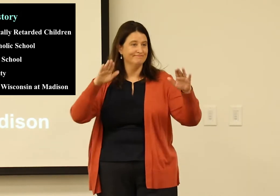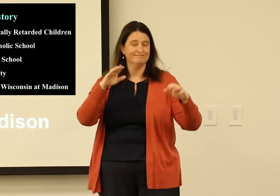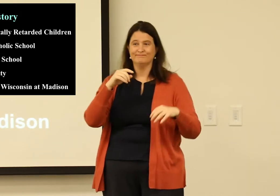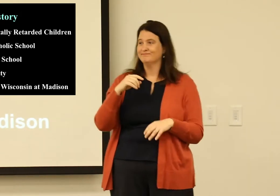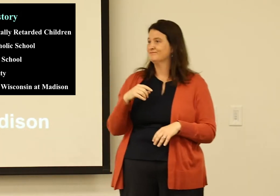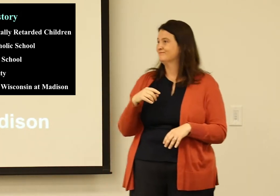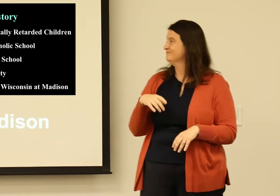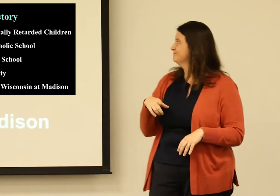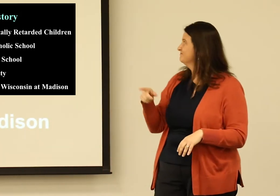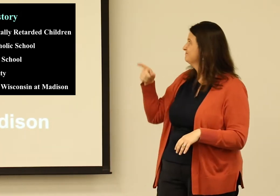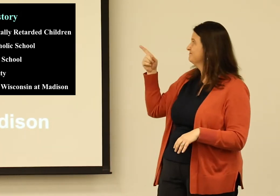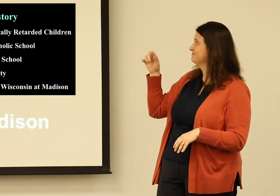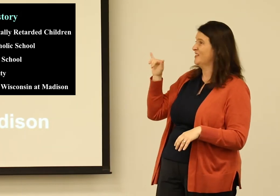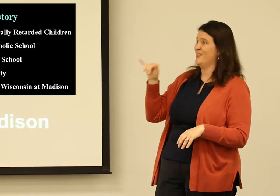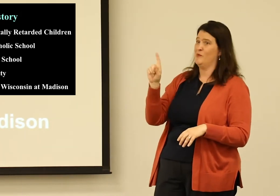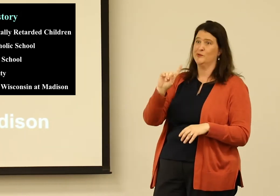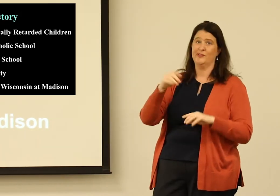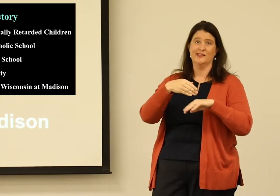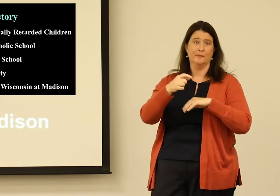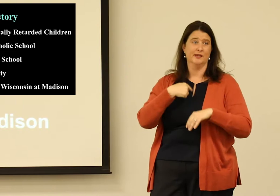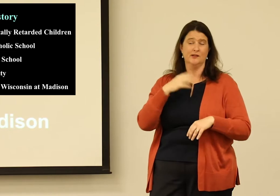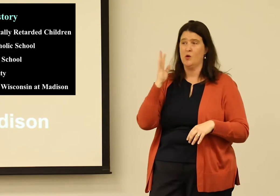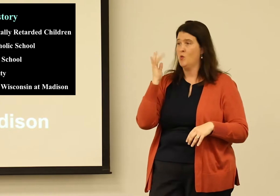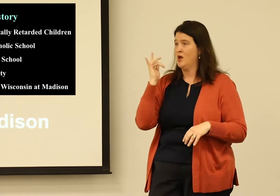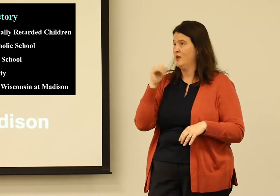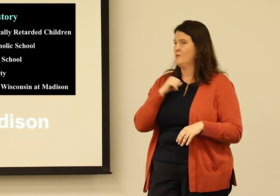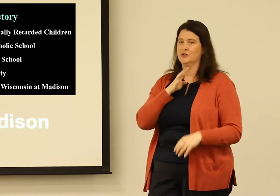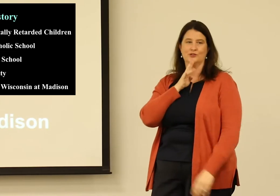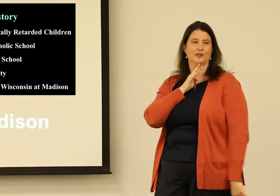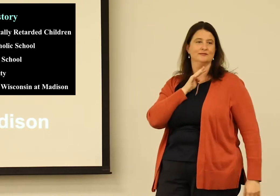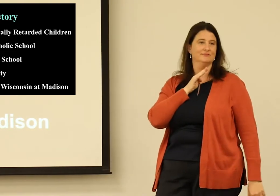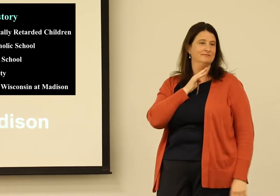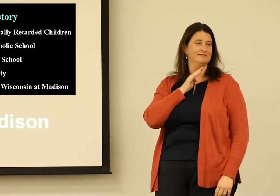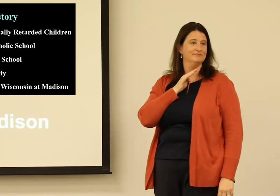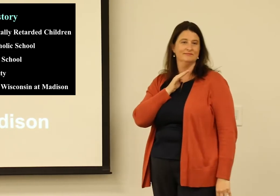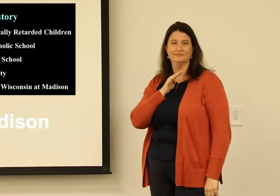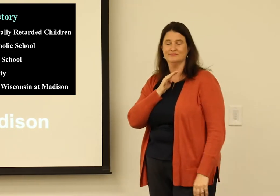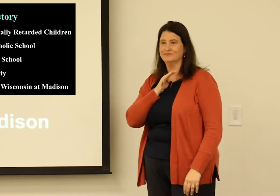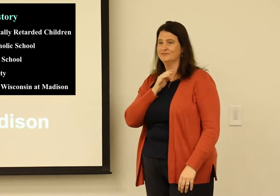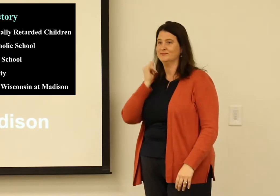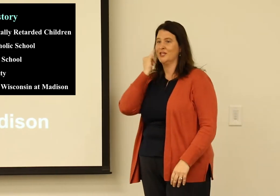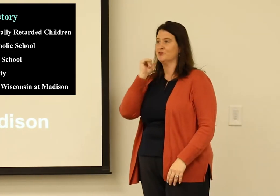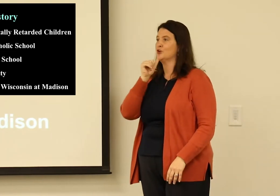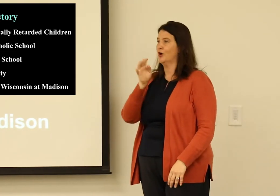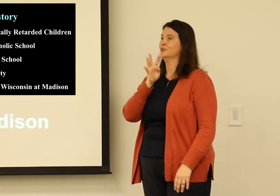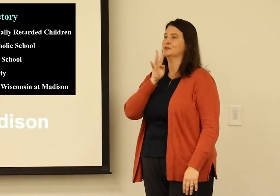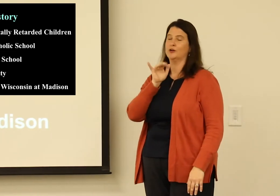When I was growing up, that was the first recommendation of where they sent me because I wasn't speaking.